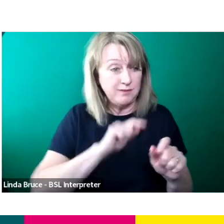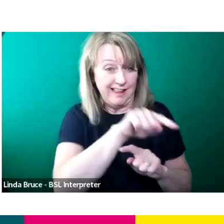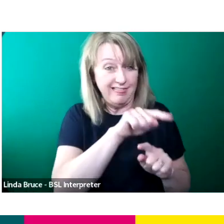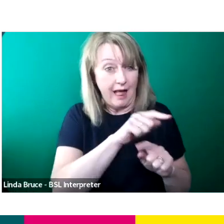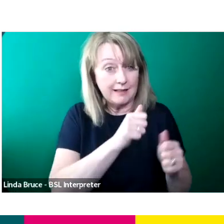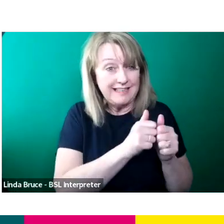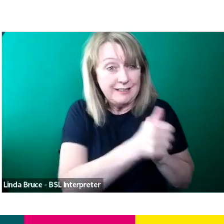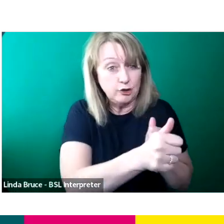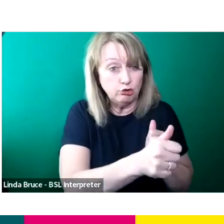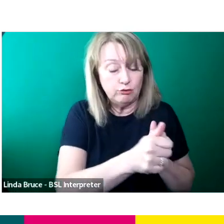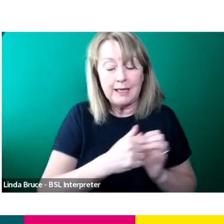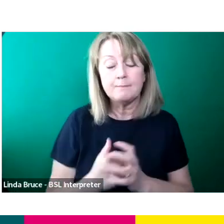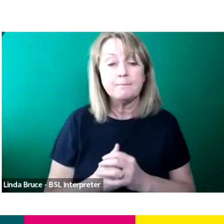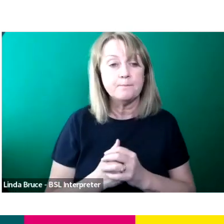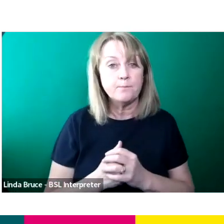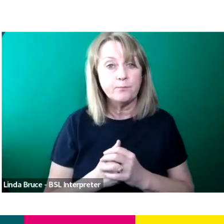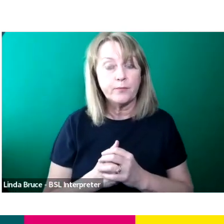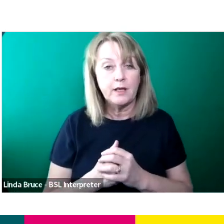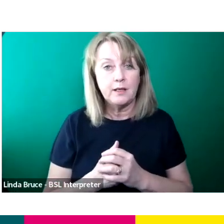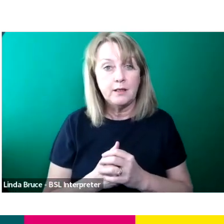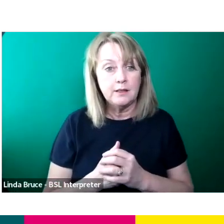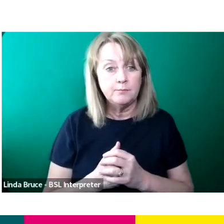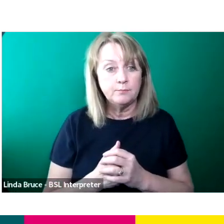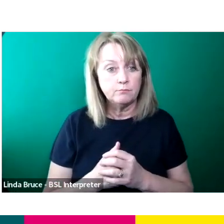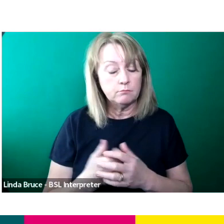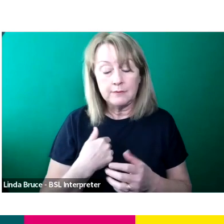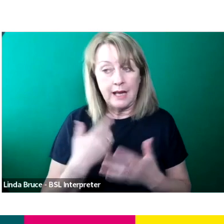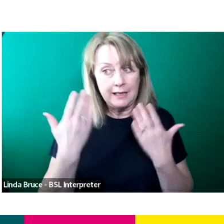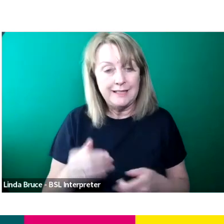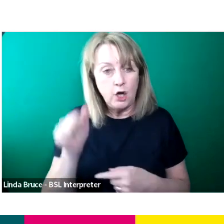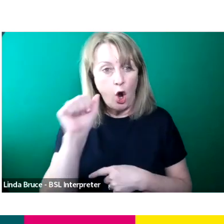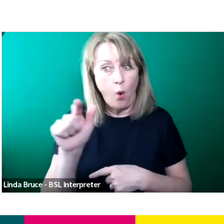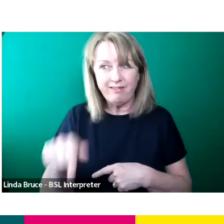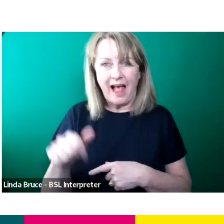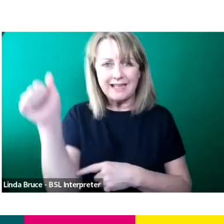And actually I always saying that I wasn't aware that the talent team even existed if I'm being honest.